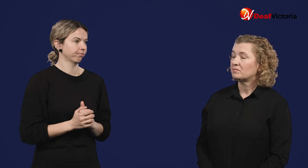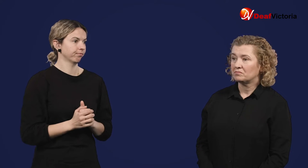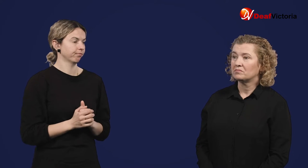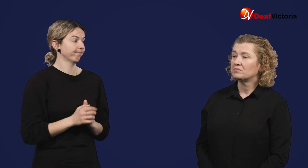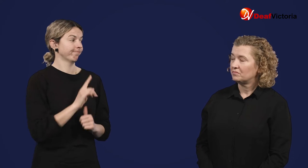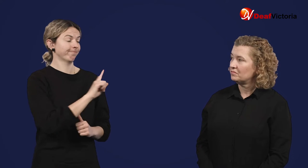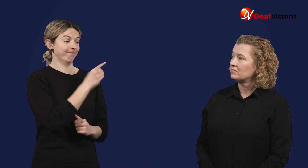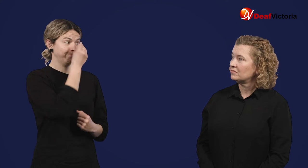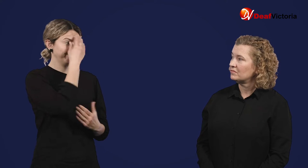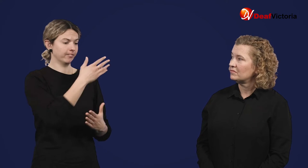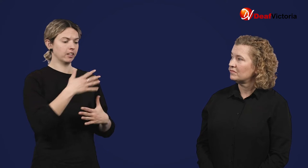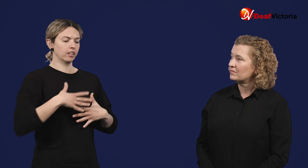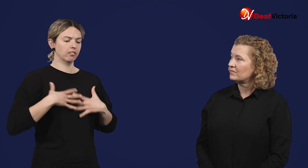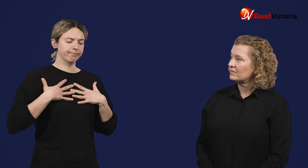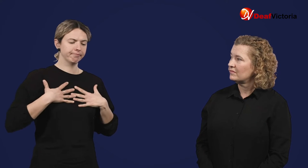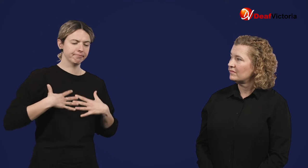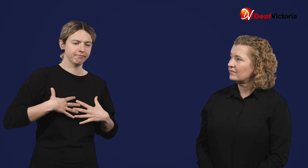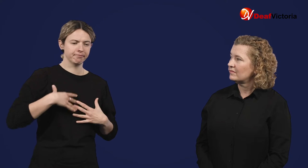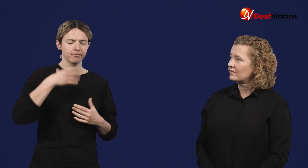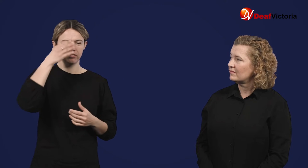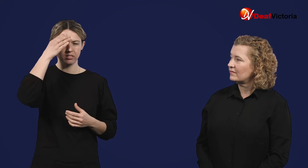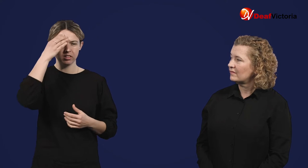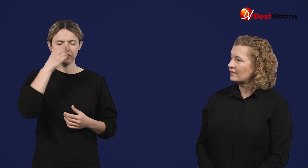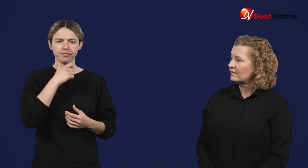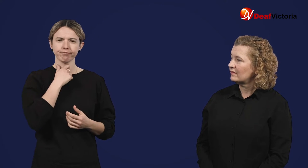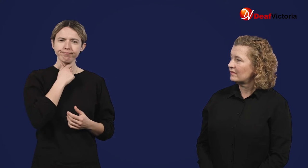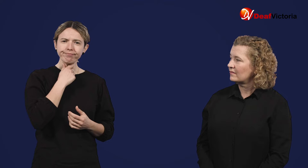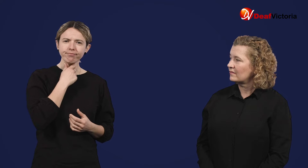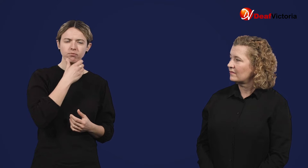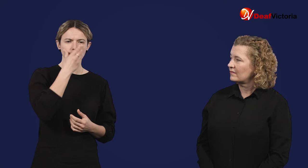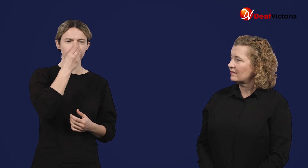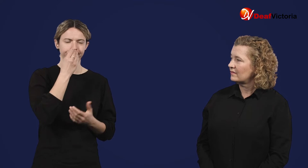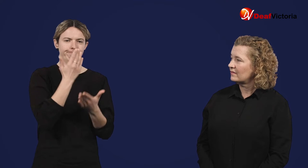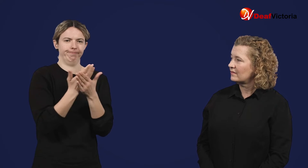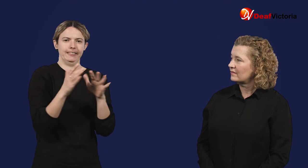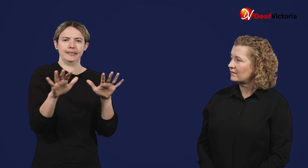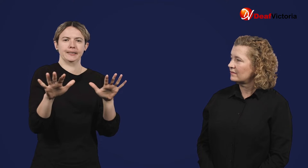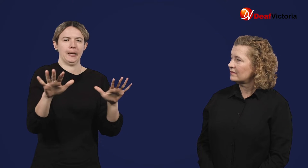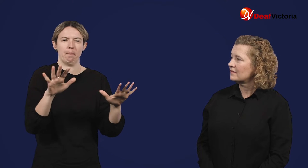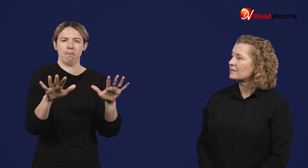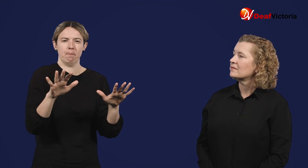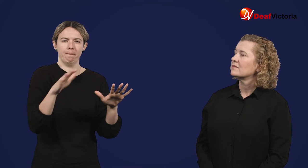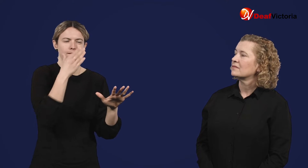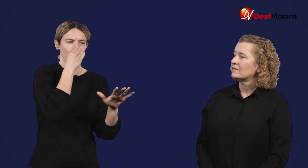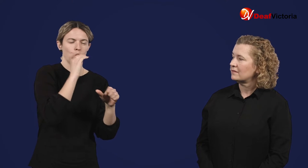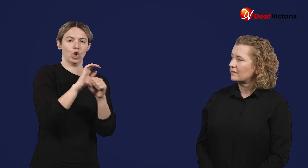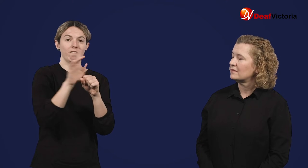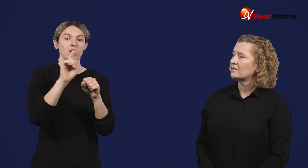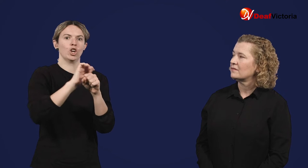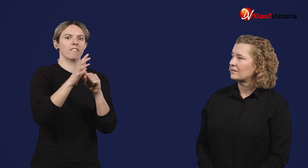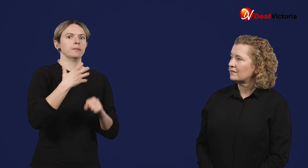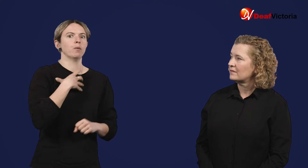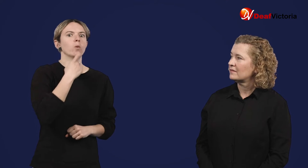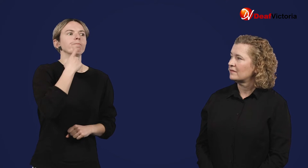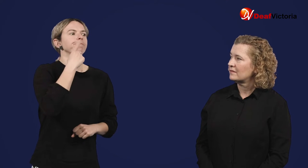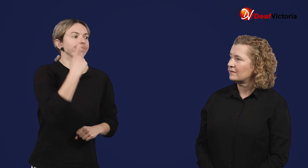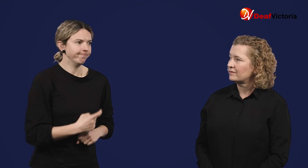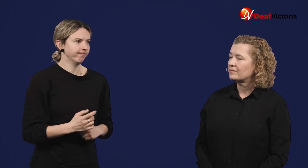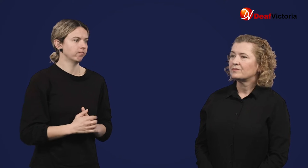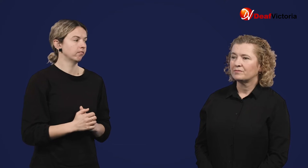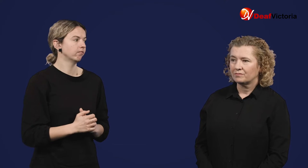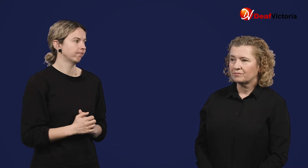While the symptoms are very similar, COVID-19 is much more severe.